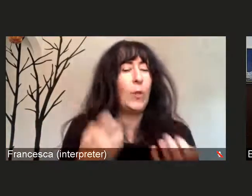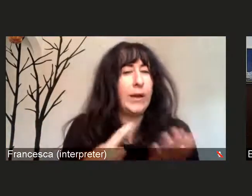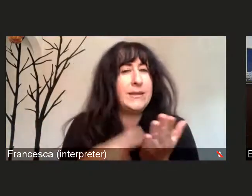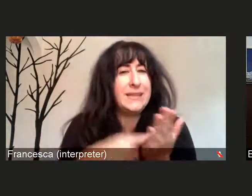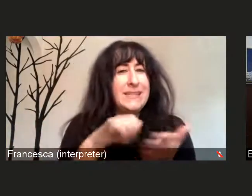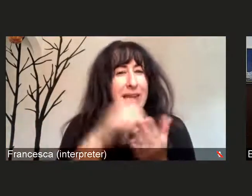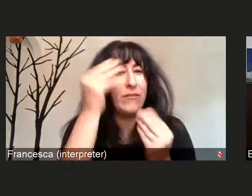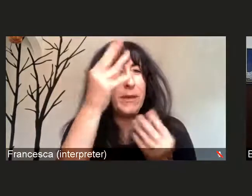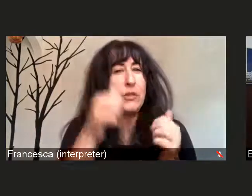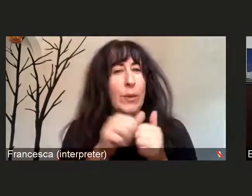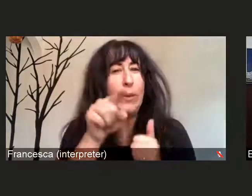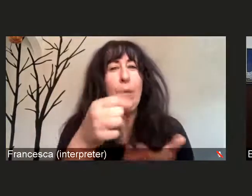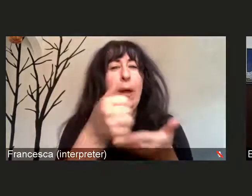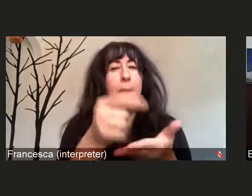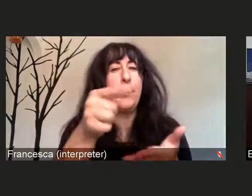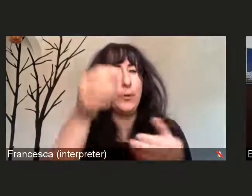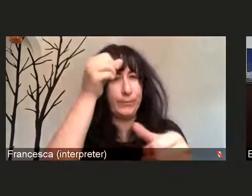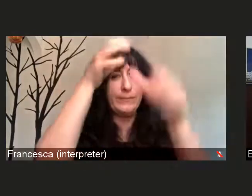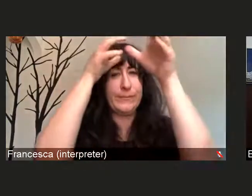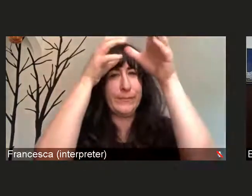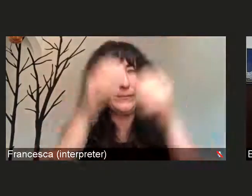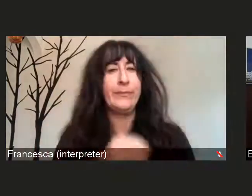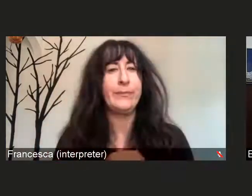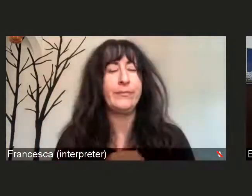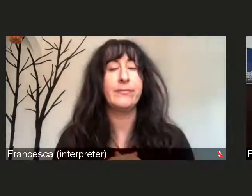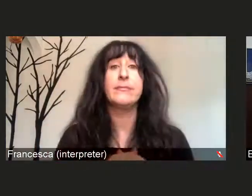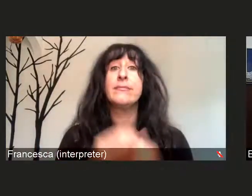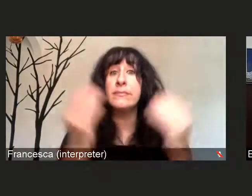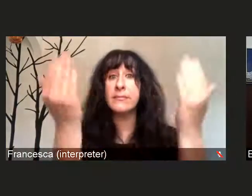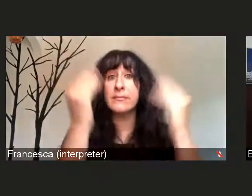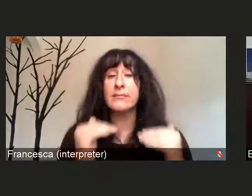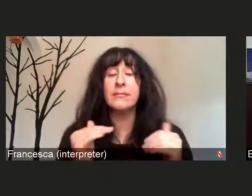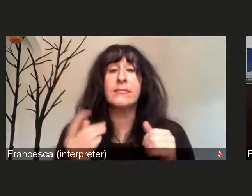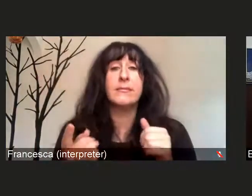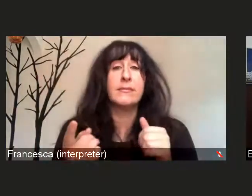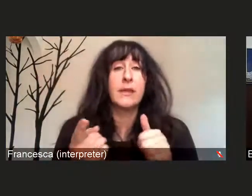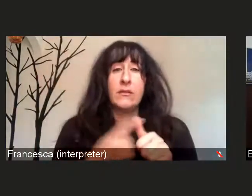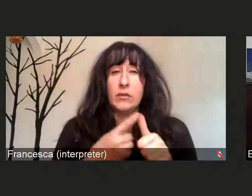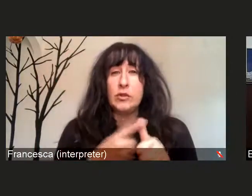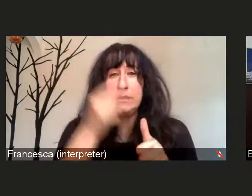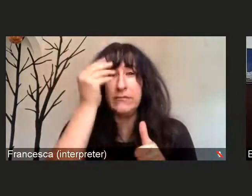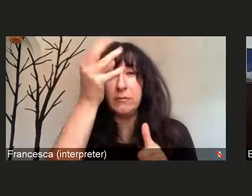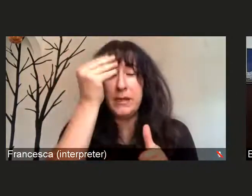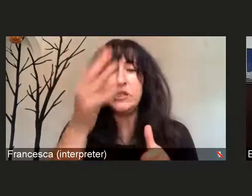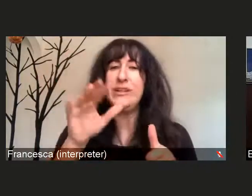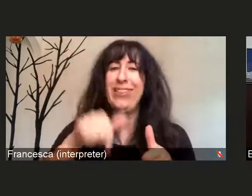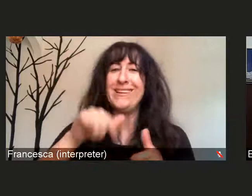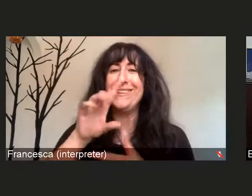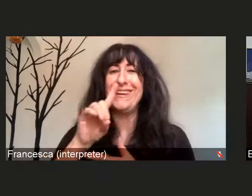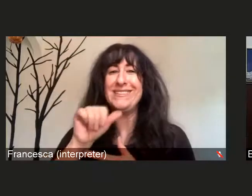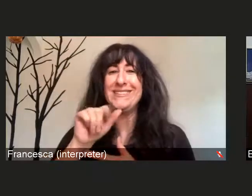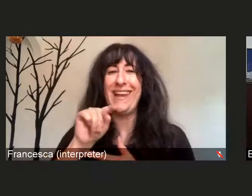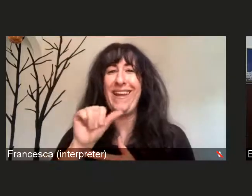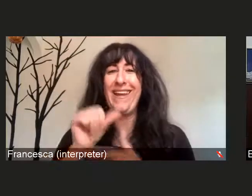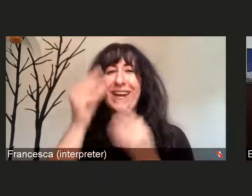So the information I am about to provide is data information and goes back since the start of the pandemic.